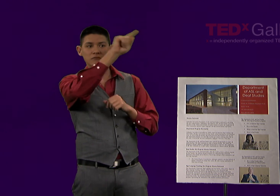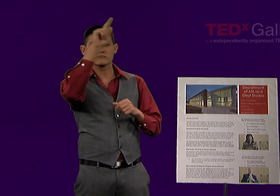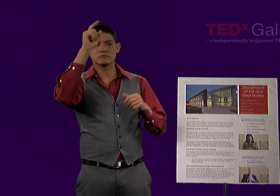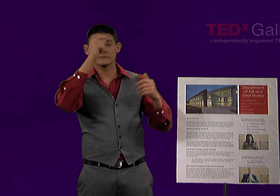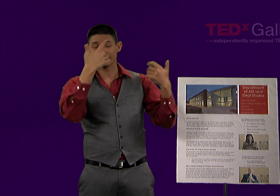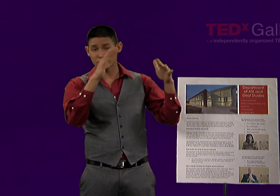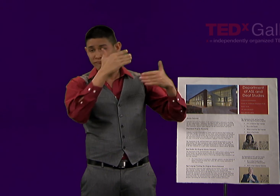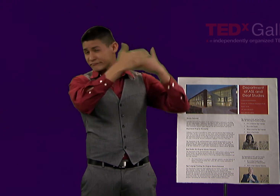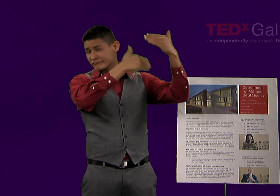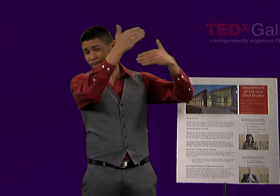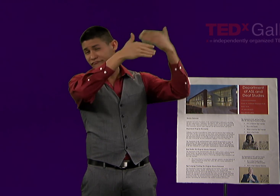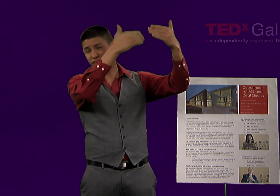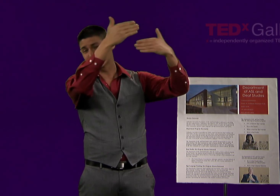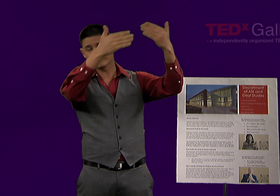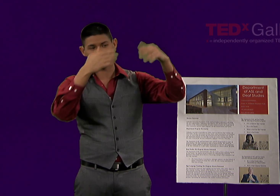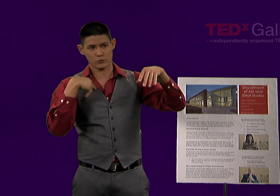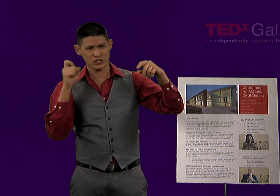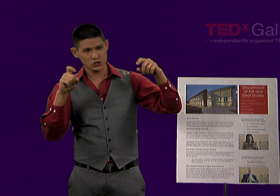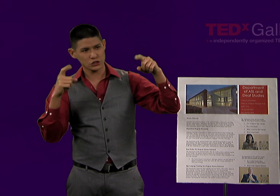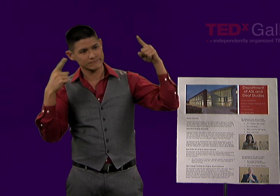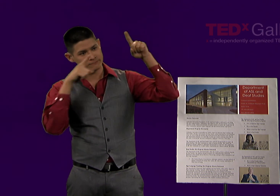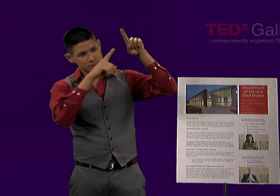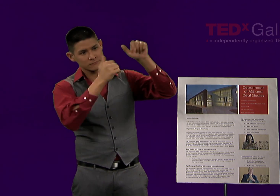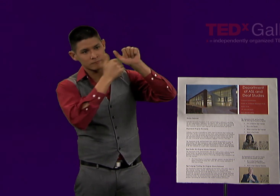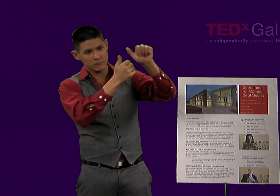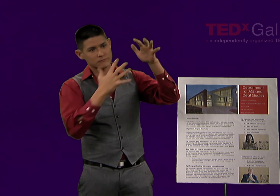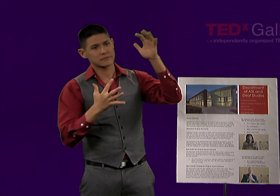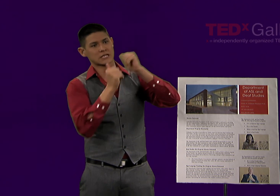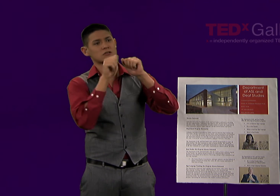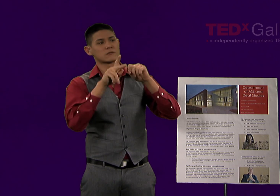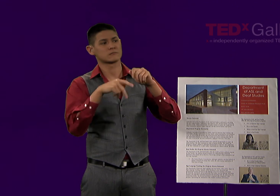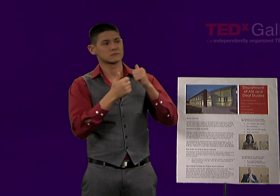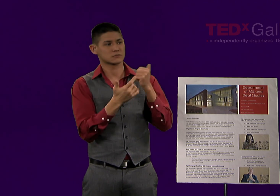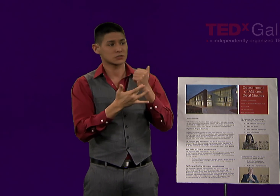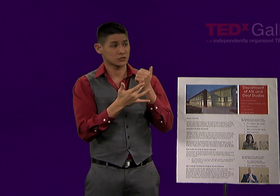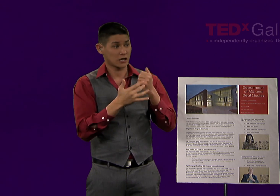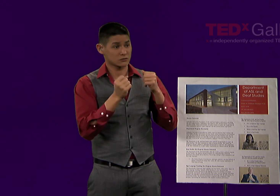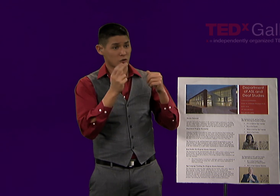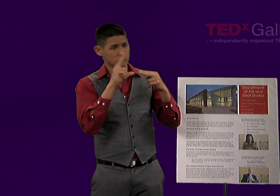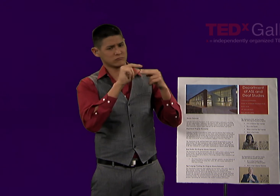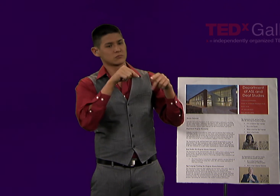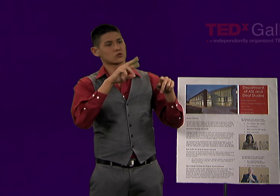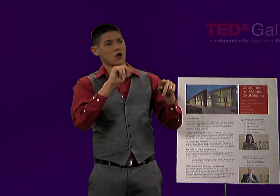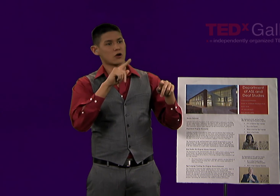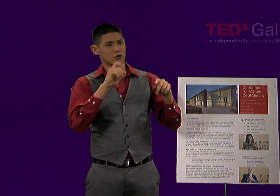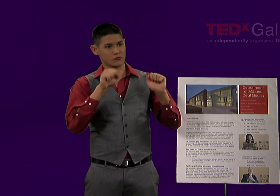could still have access to all this. We should take advantage of this burgeoning technology of QR codes